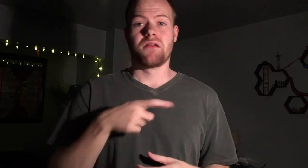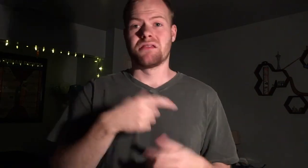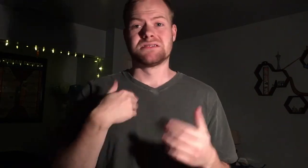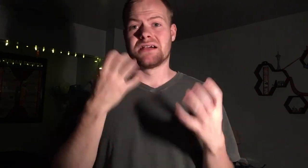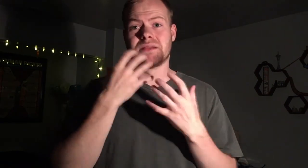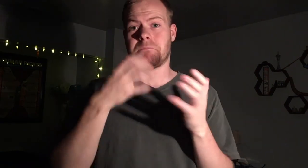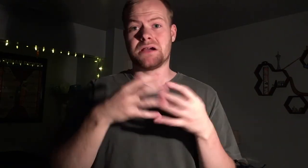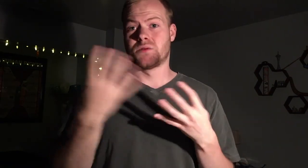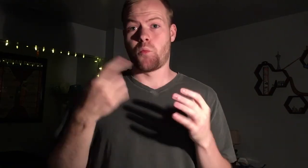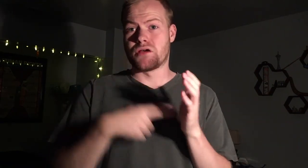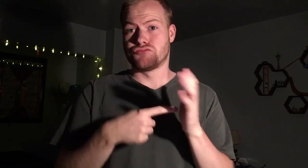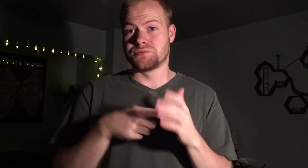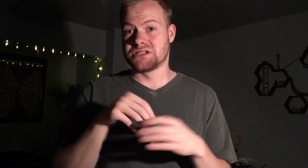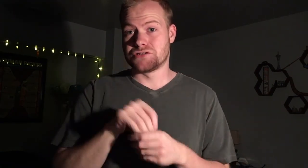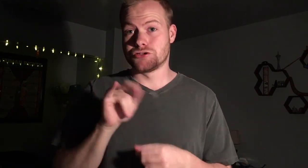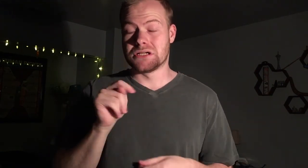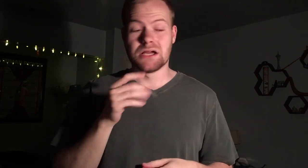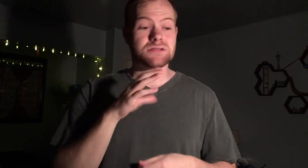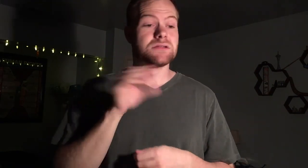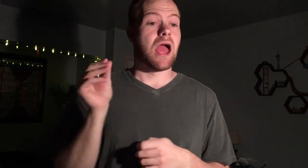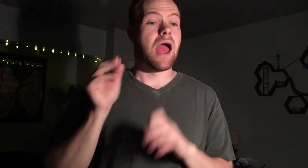This has amazing queer representation in it, and--